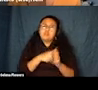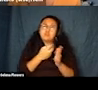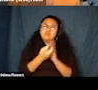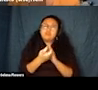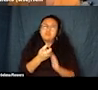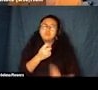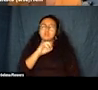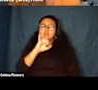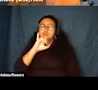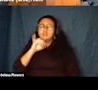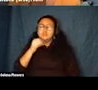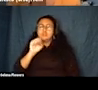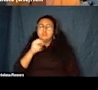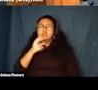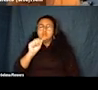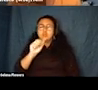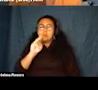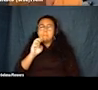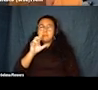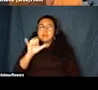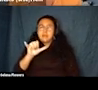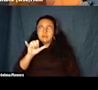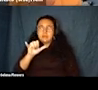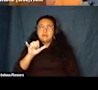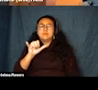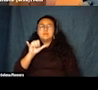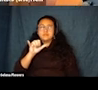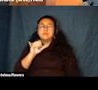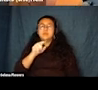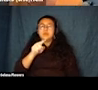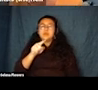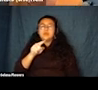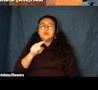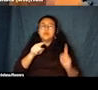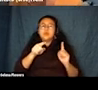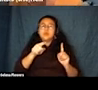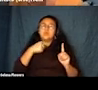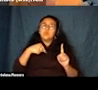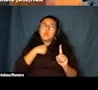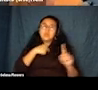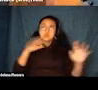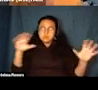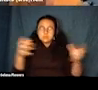We gathered people together and sort of learned from their experiences, accessing art institutions and just